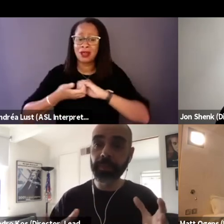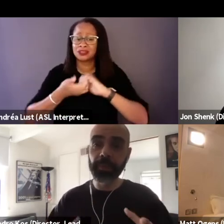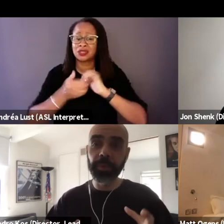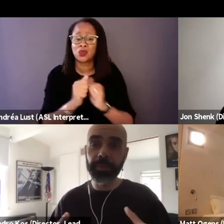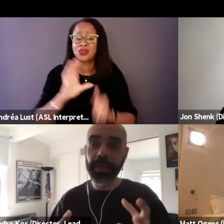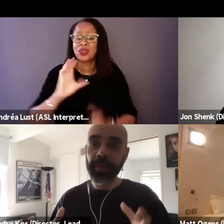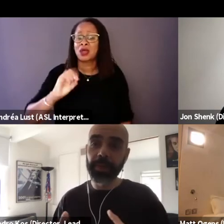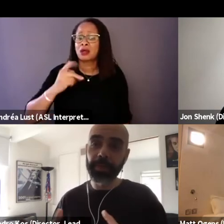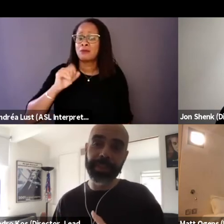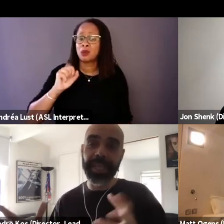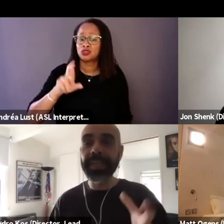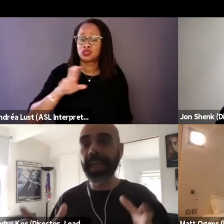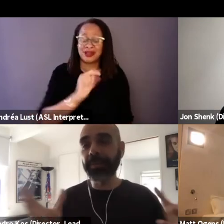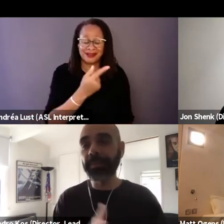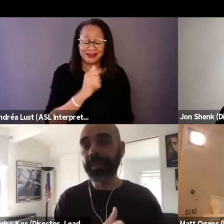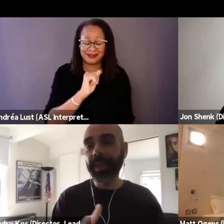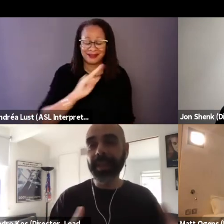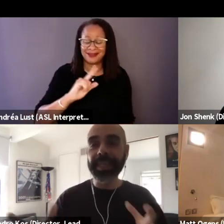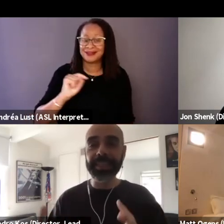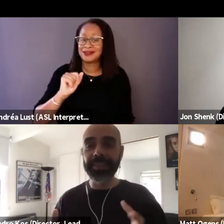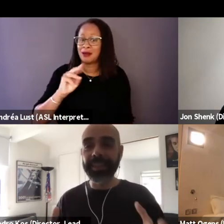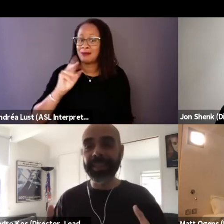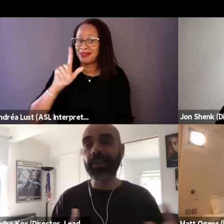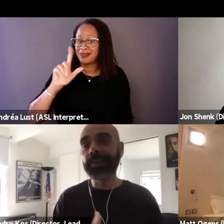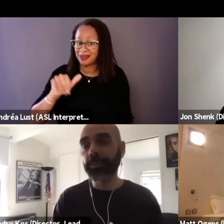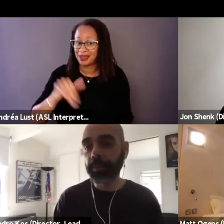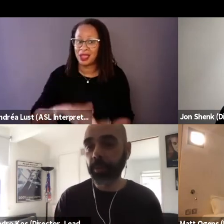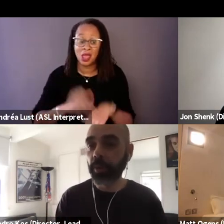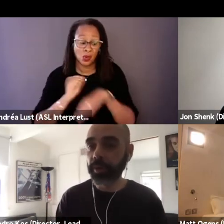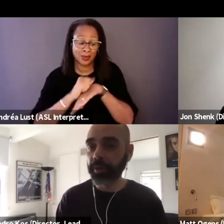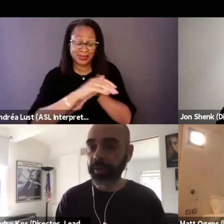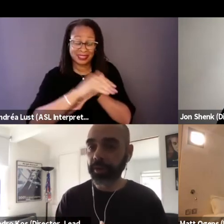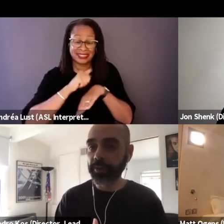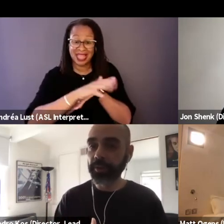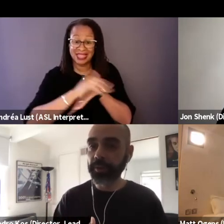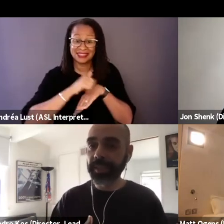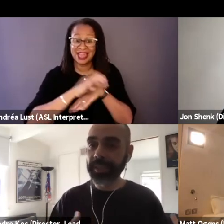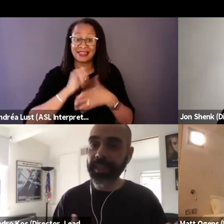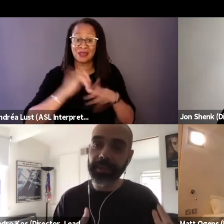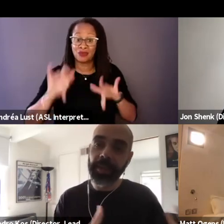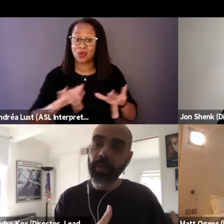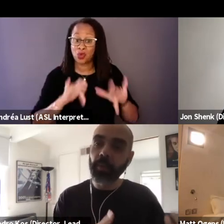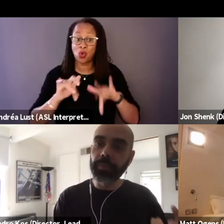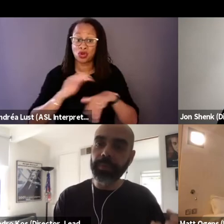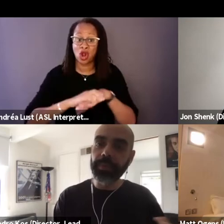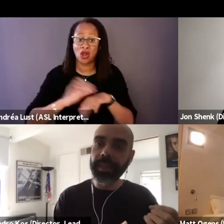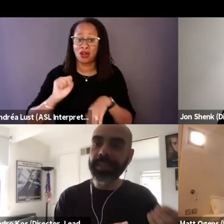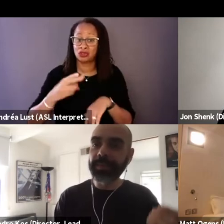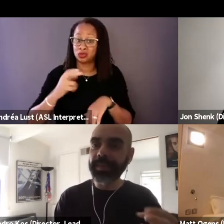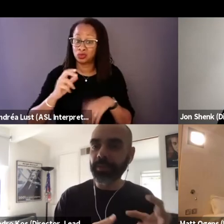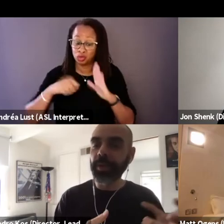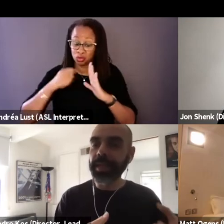where we would send him the sounds of a recorded on our shoots and say like, let's create,